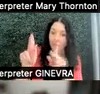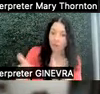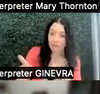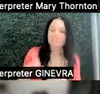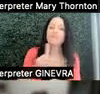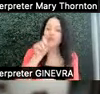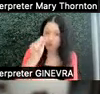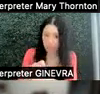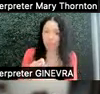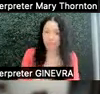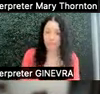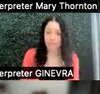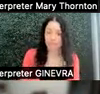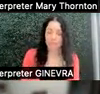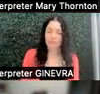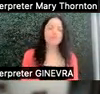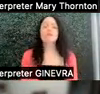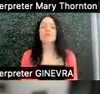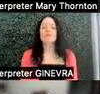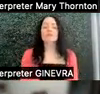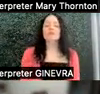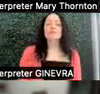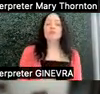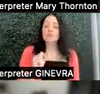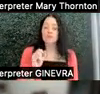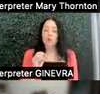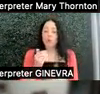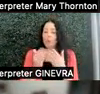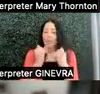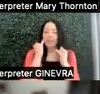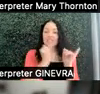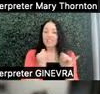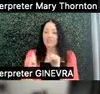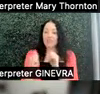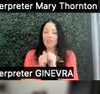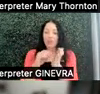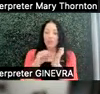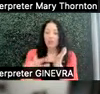And so whether it's individually with a specific student,